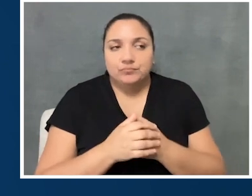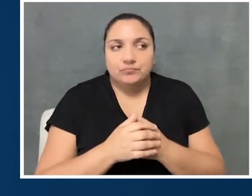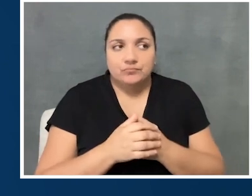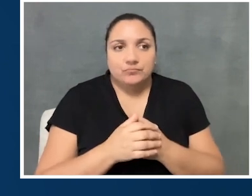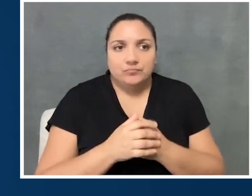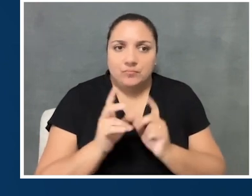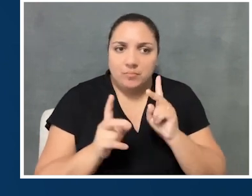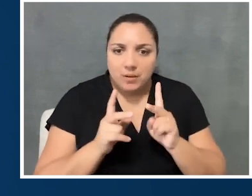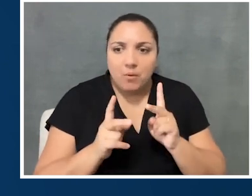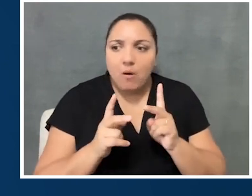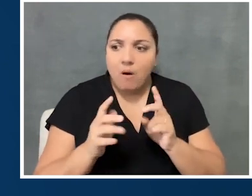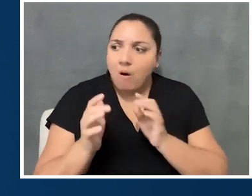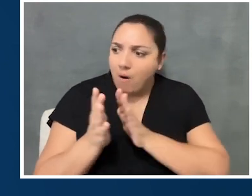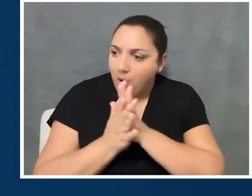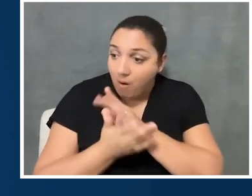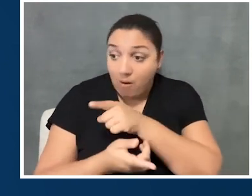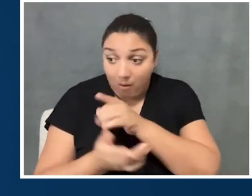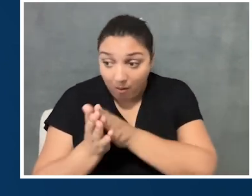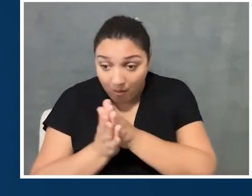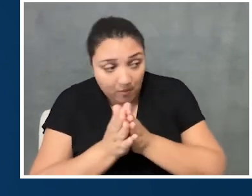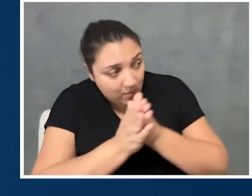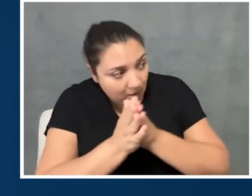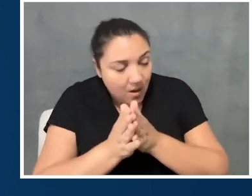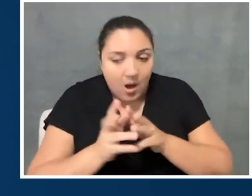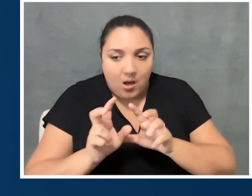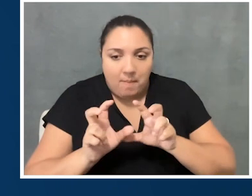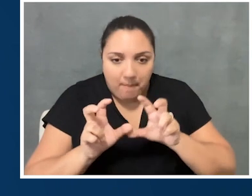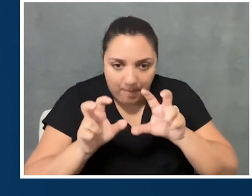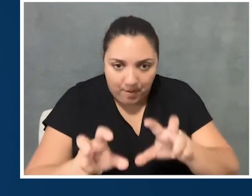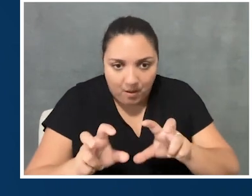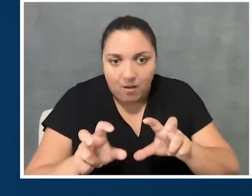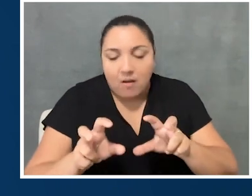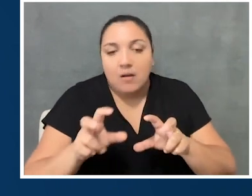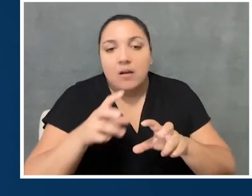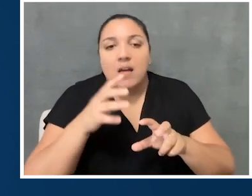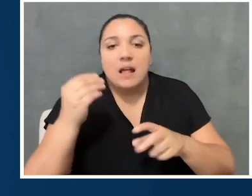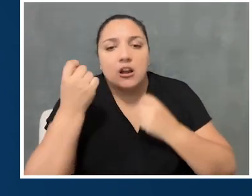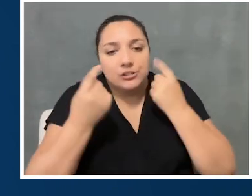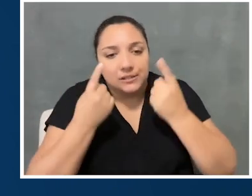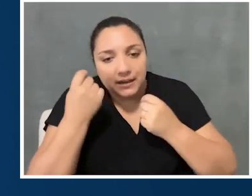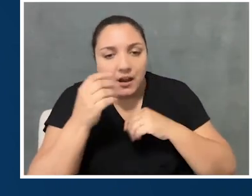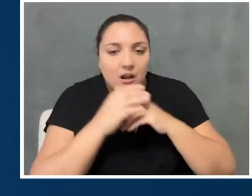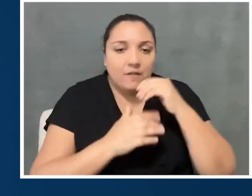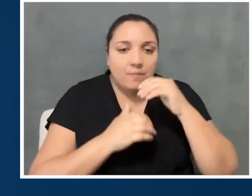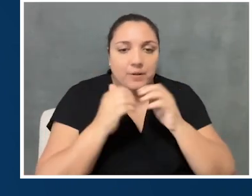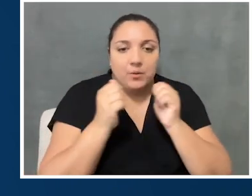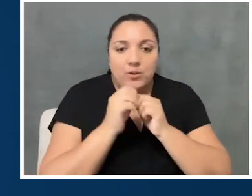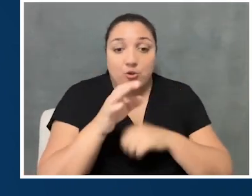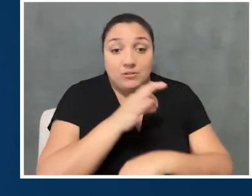and just that sort of level of understanding and just comfortability amongst your staff and the folks at your organization